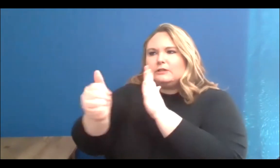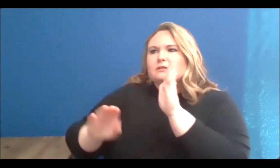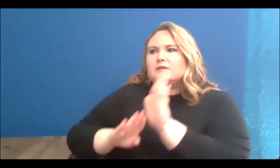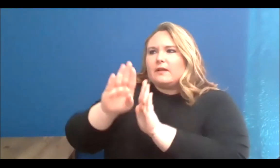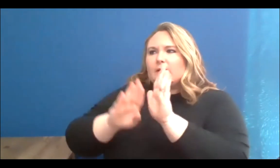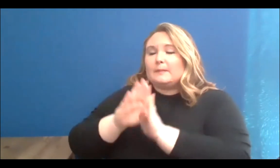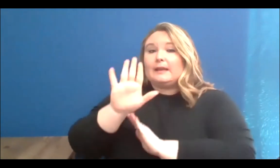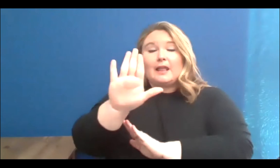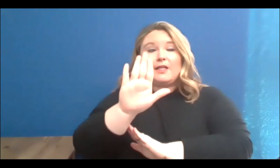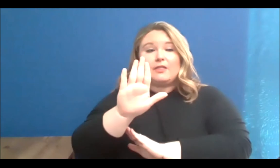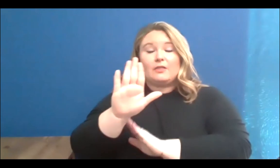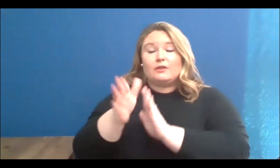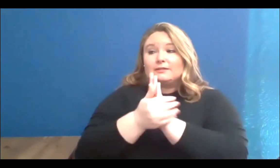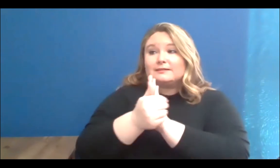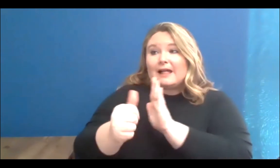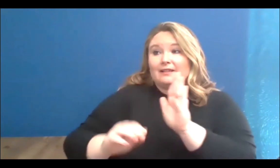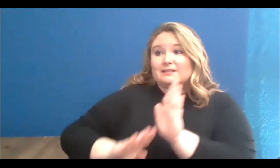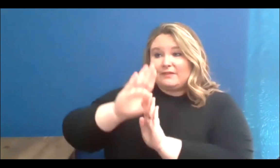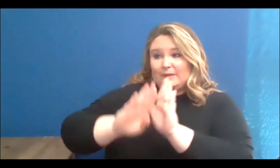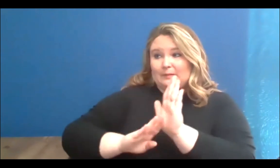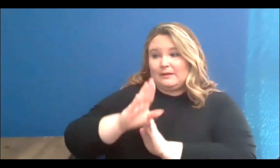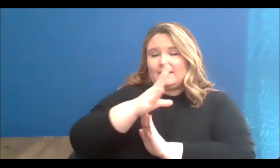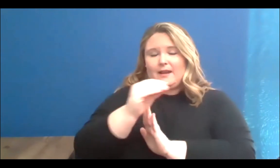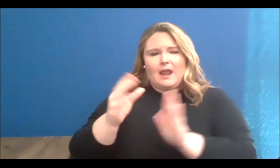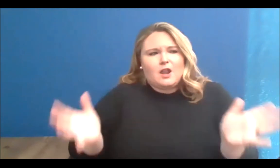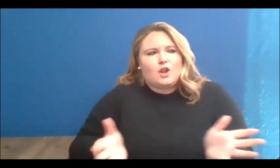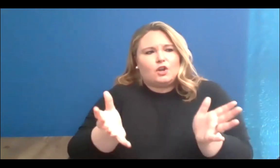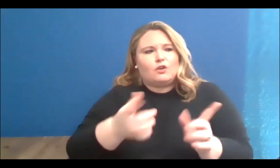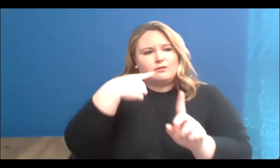and create opportunities for positive engagement among residents